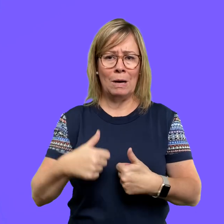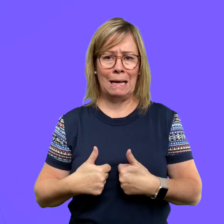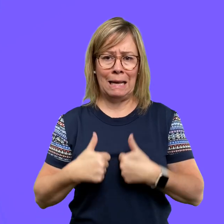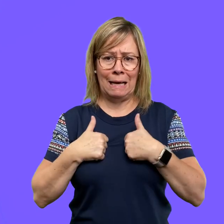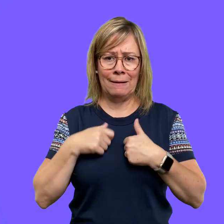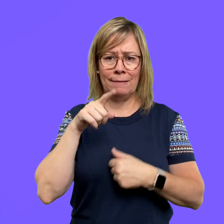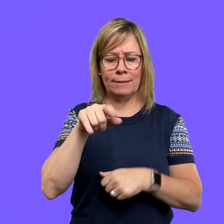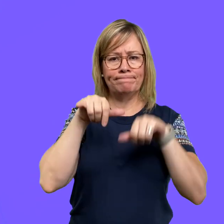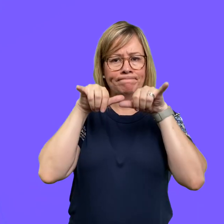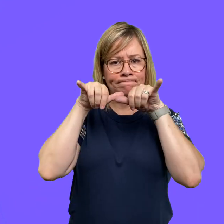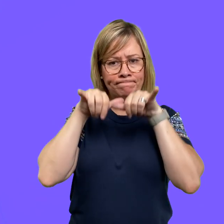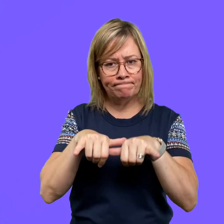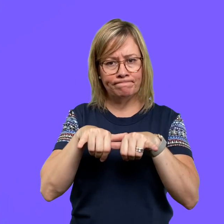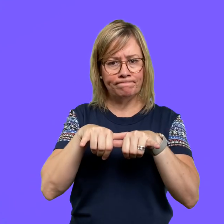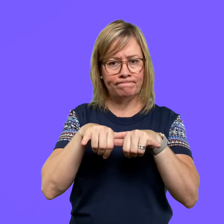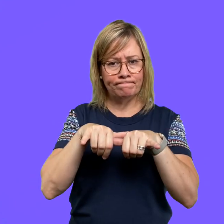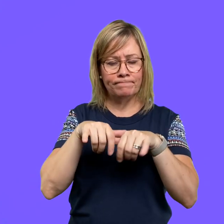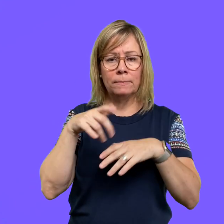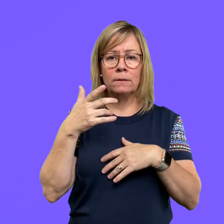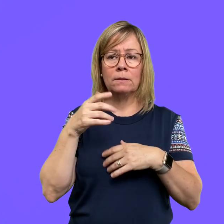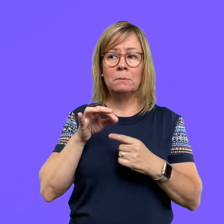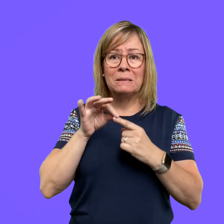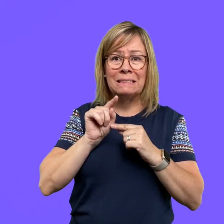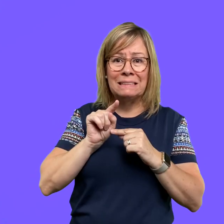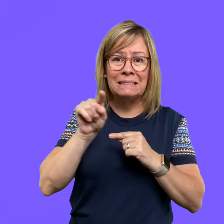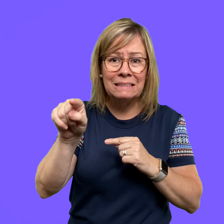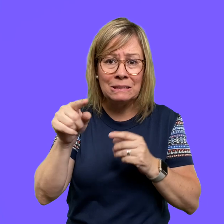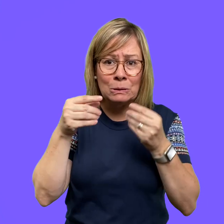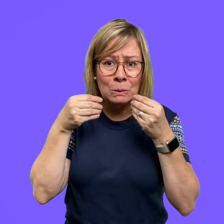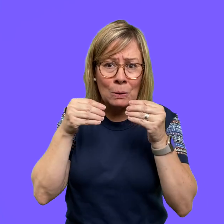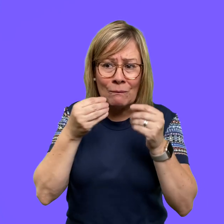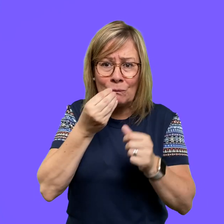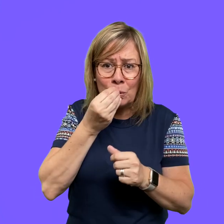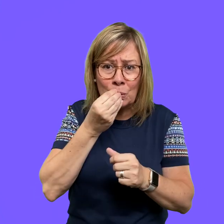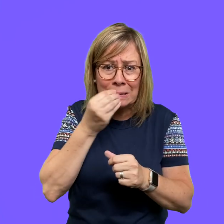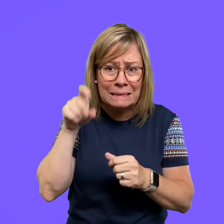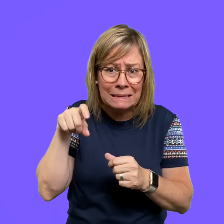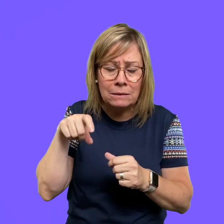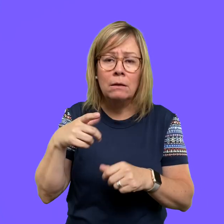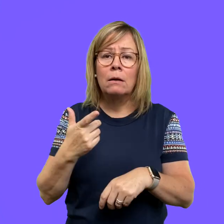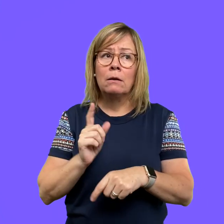that be a house, or apartment, or wherever you may live. You may leave the home for